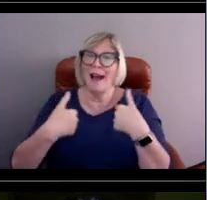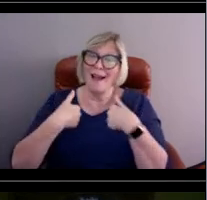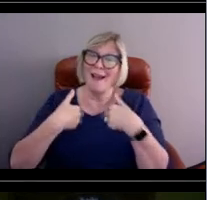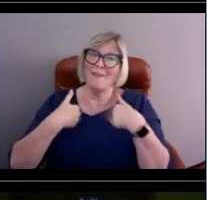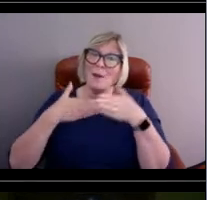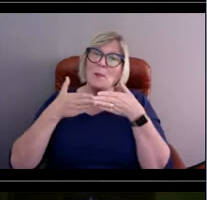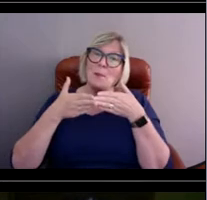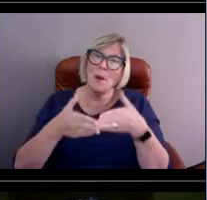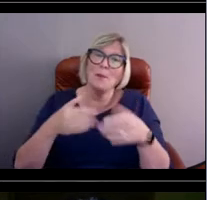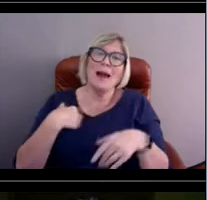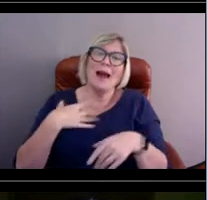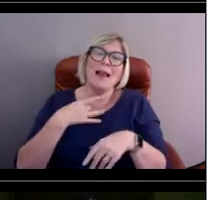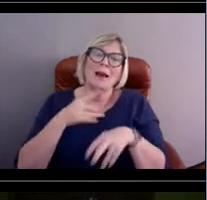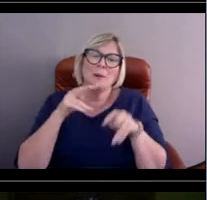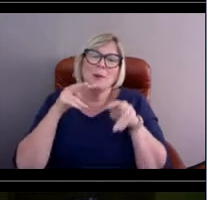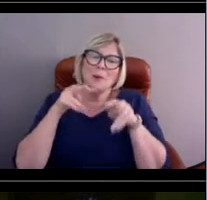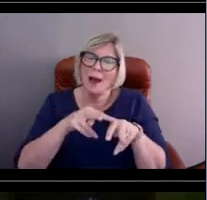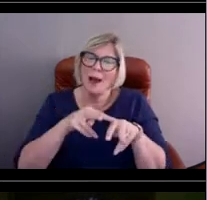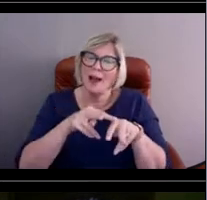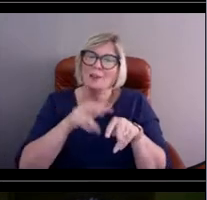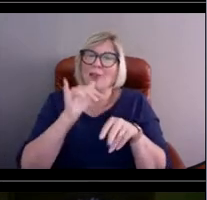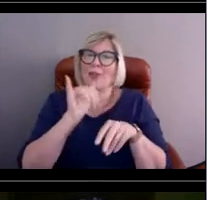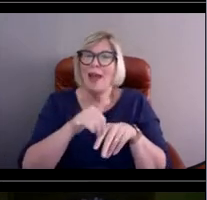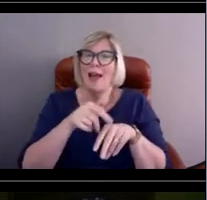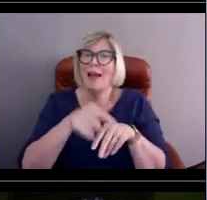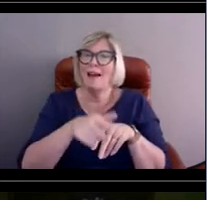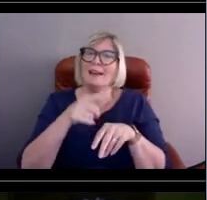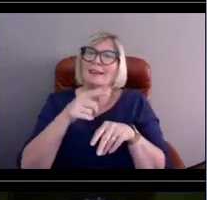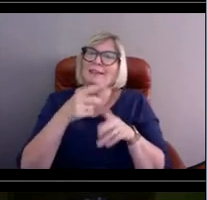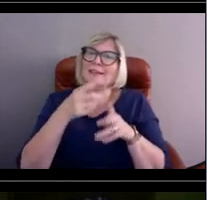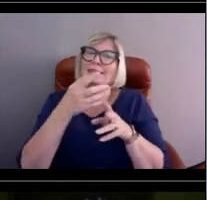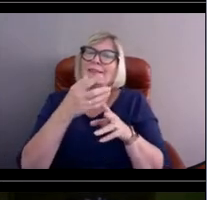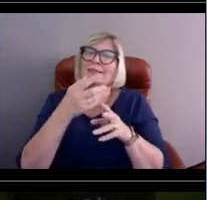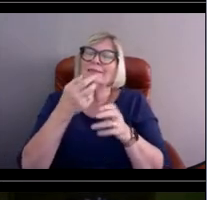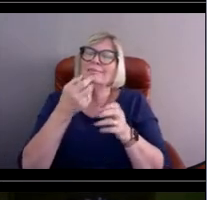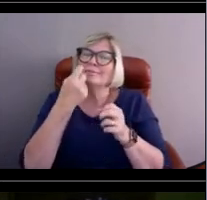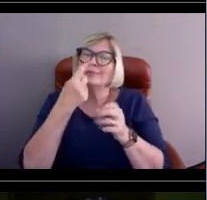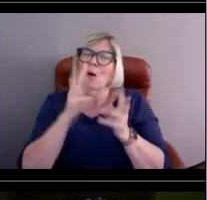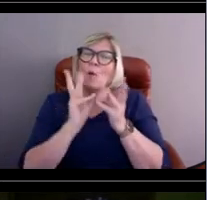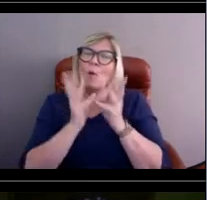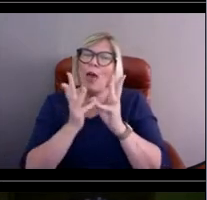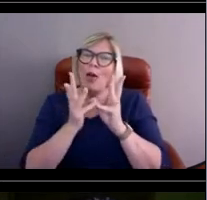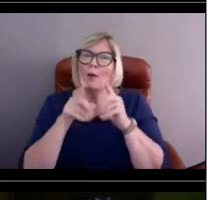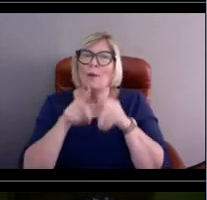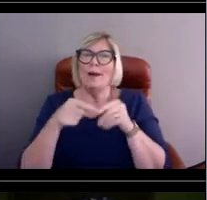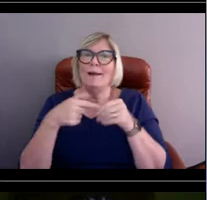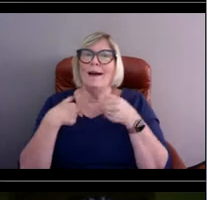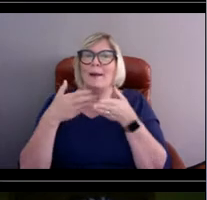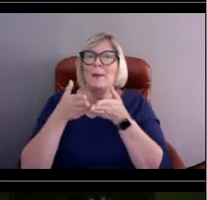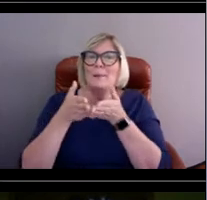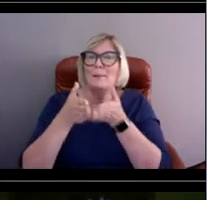for weather when I go out on my boat. Oh, that's a good answer, Dawn, and we didn't even rehearse this.